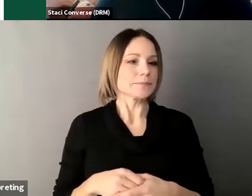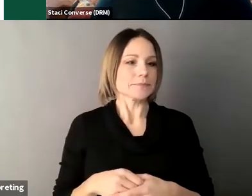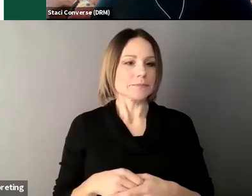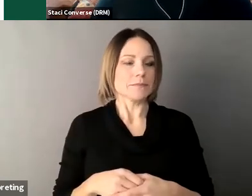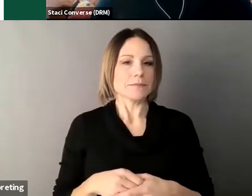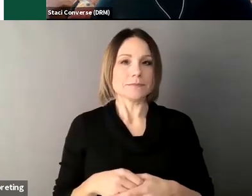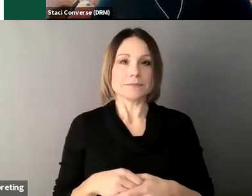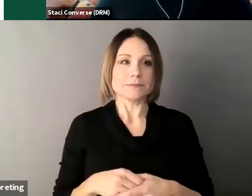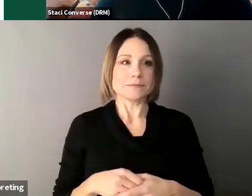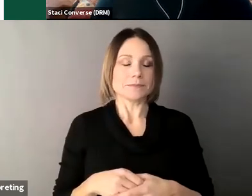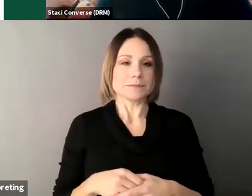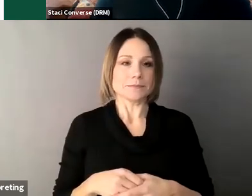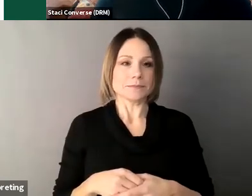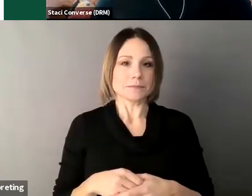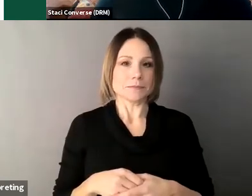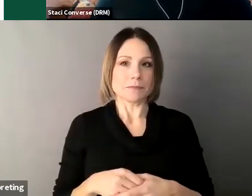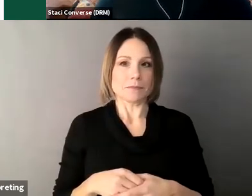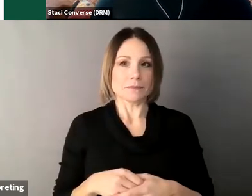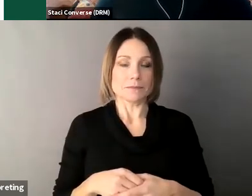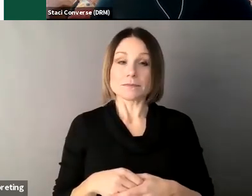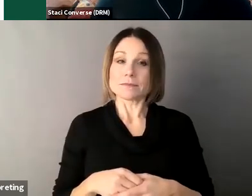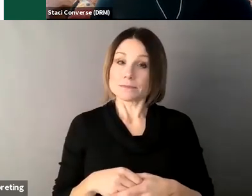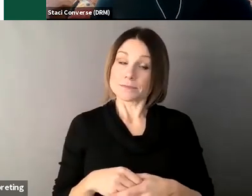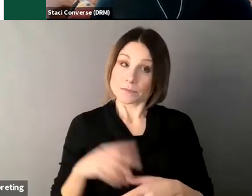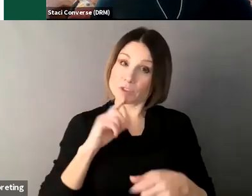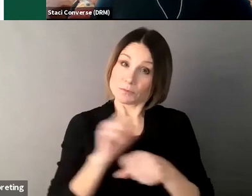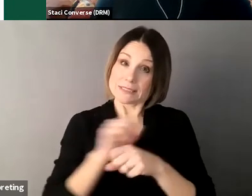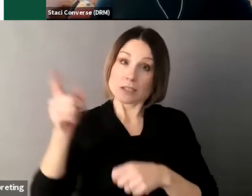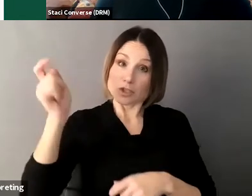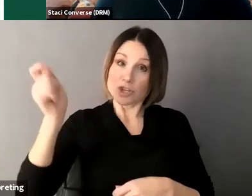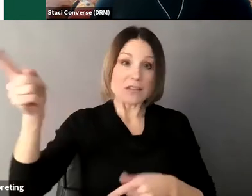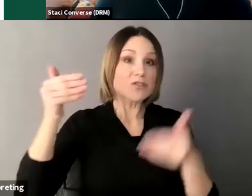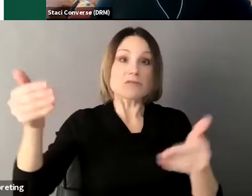evidence that the individual's needs cannot be met through less restrictive alternatives